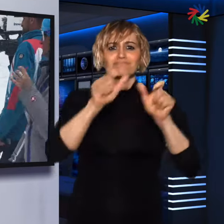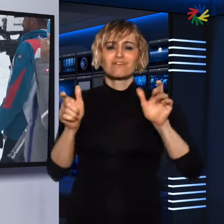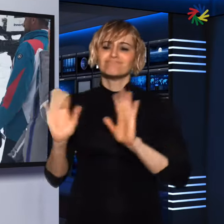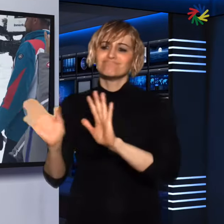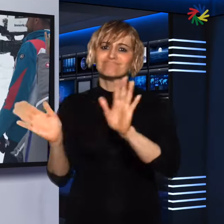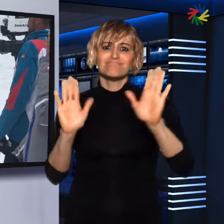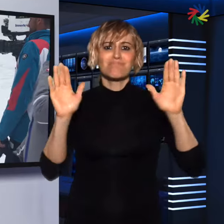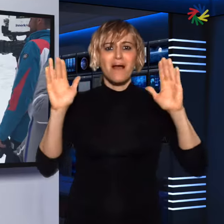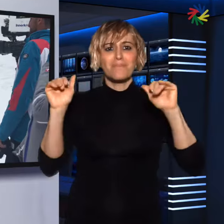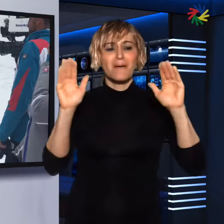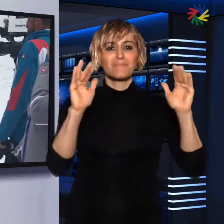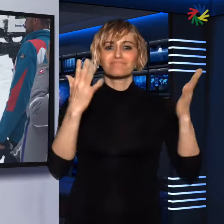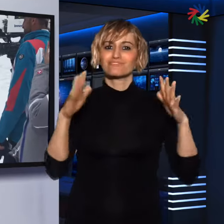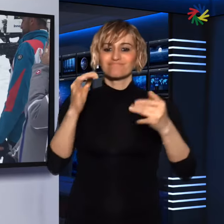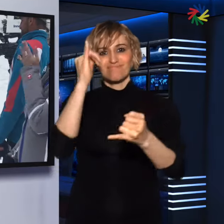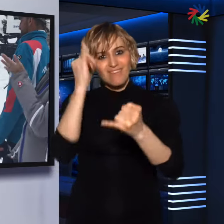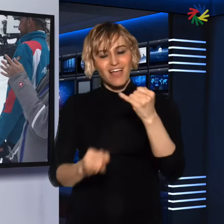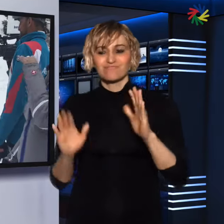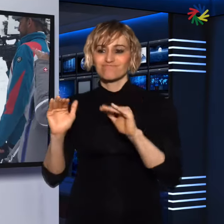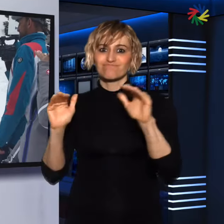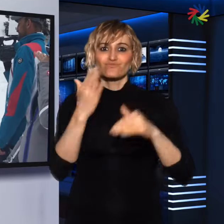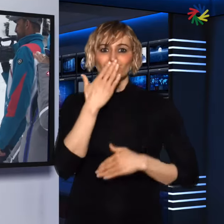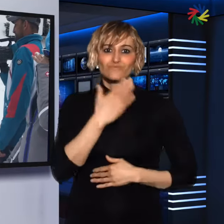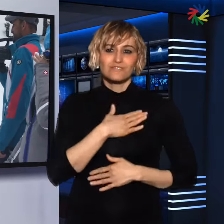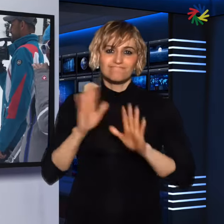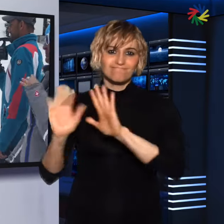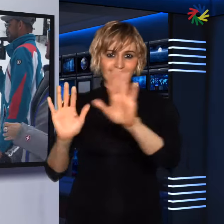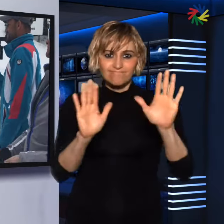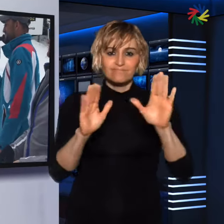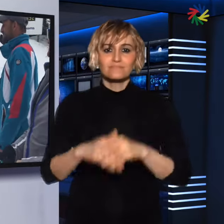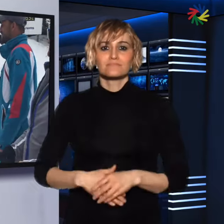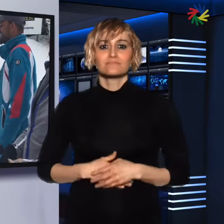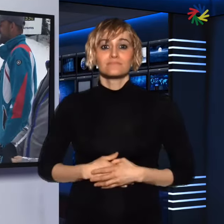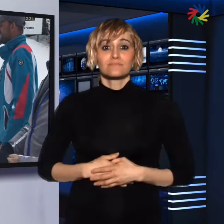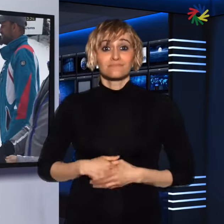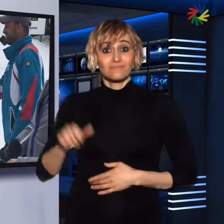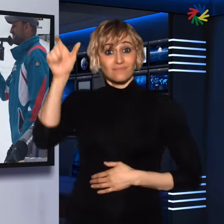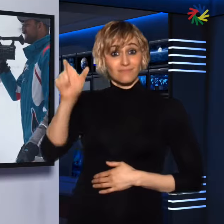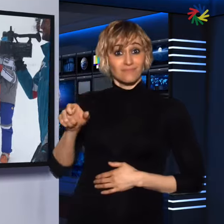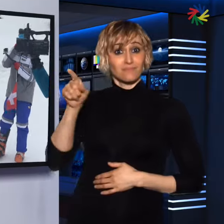He bid farewell to his fans and athletes for the very last time.